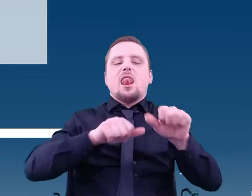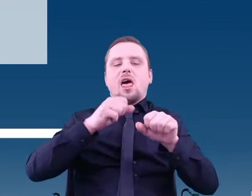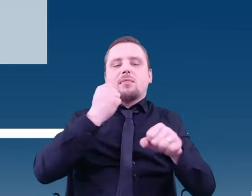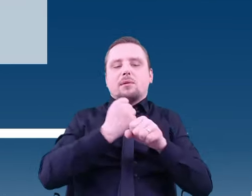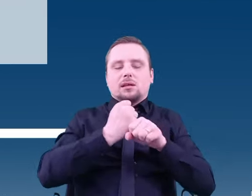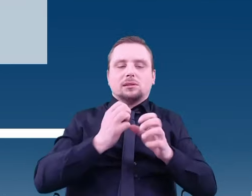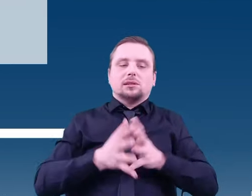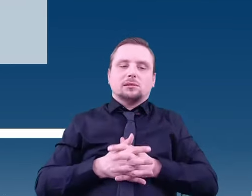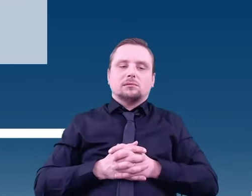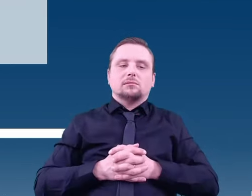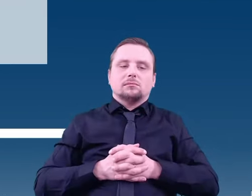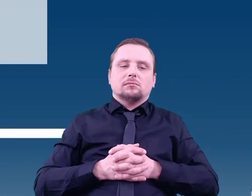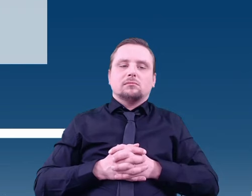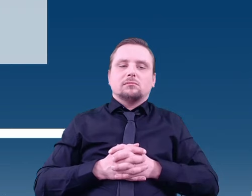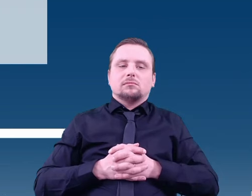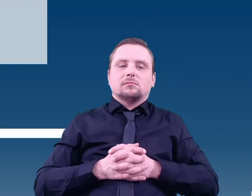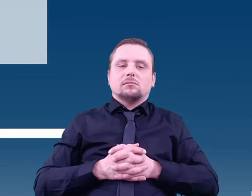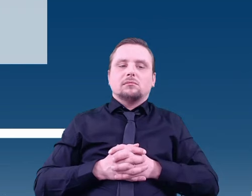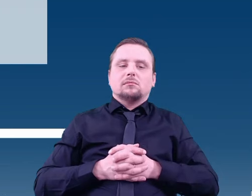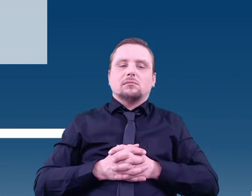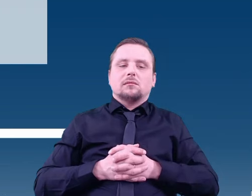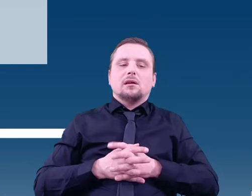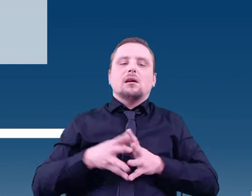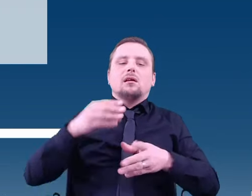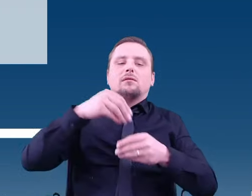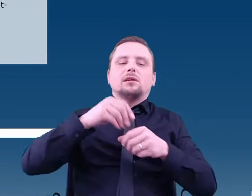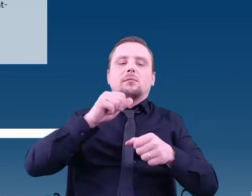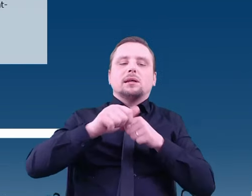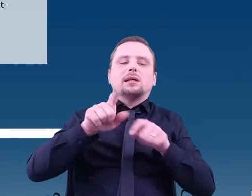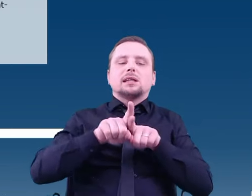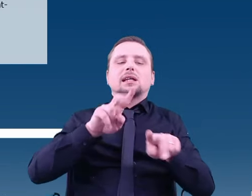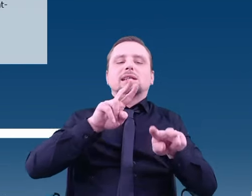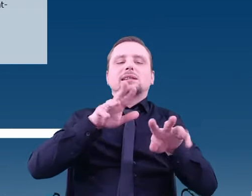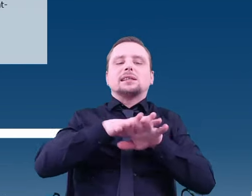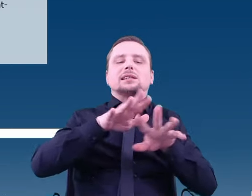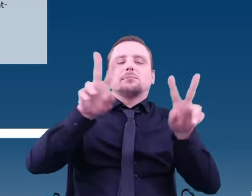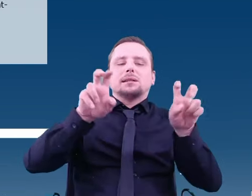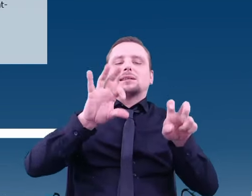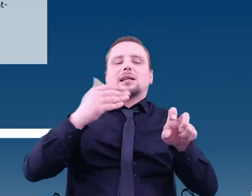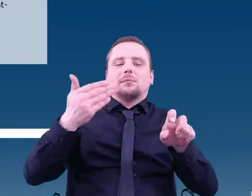The rover houses SAM (Sample Analysis at Mars), also equipped with a mass spectrometer.